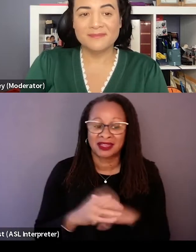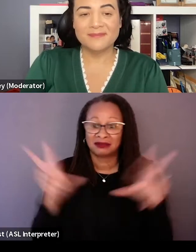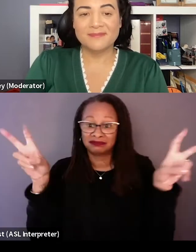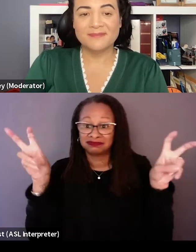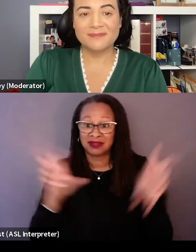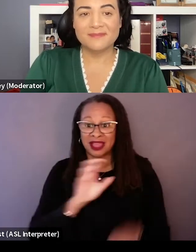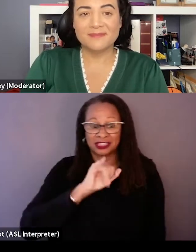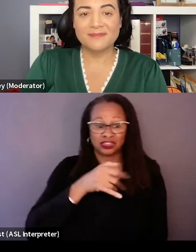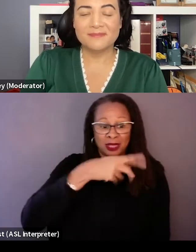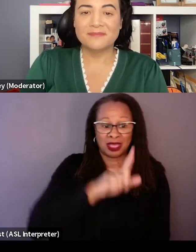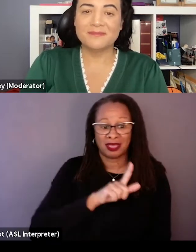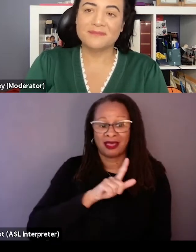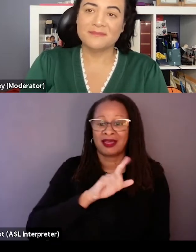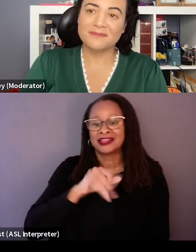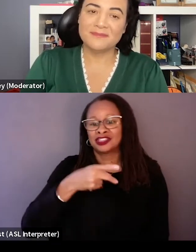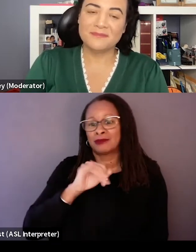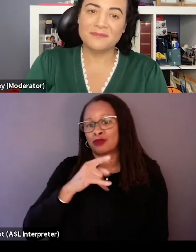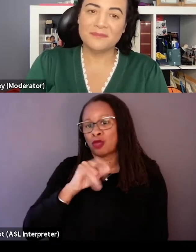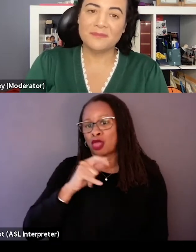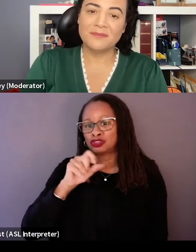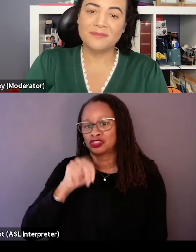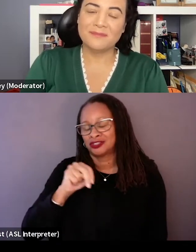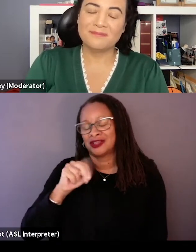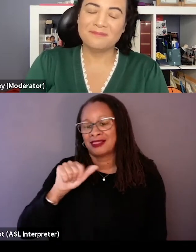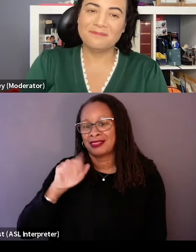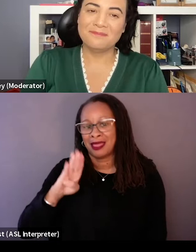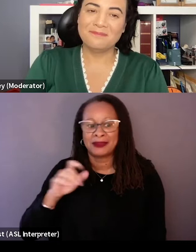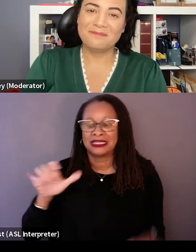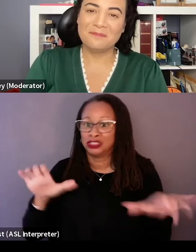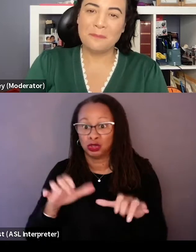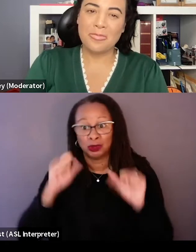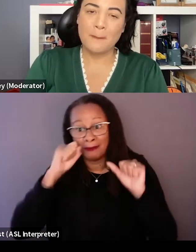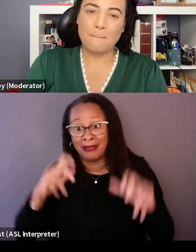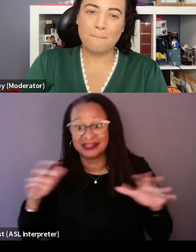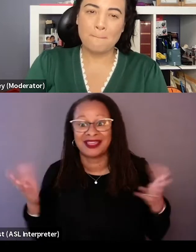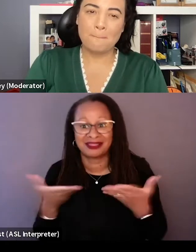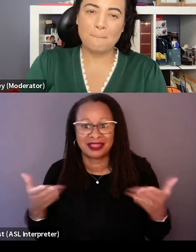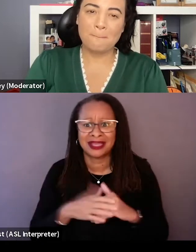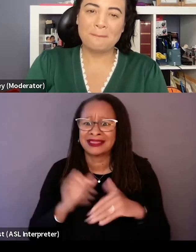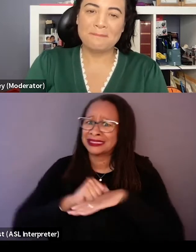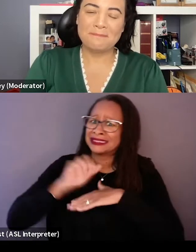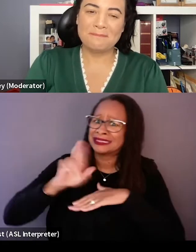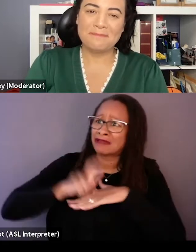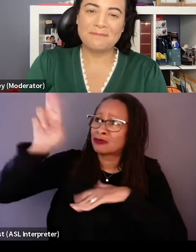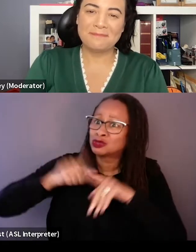the Jet Propulsion Laboratory in Pasadena is dare mighty things and they do, they send robots to Mars and operate them millions